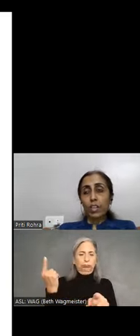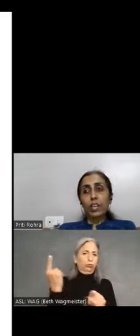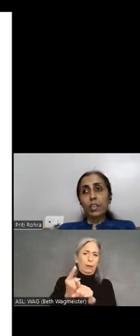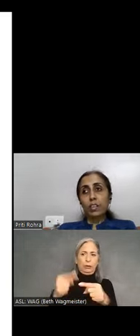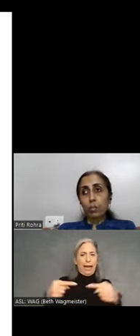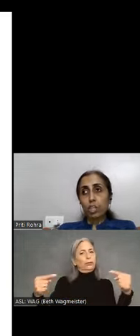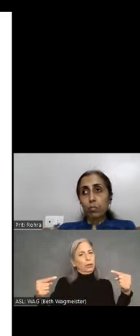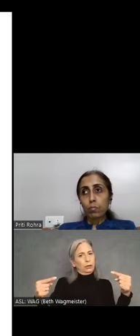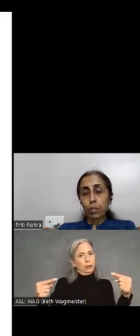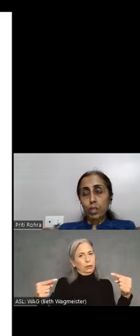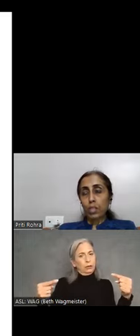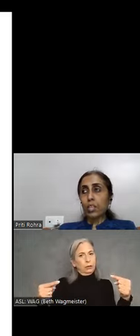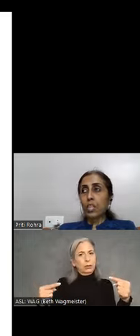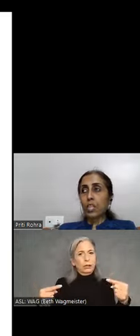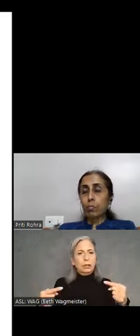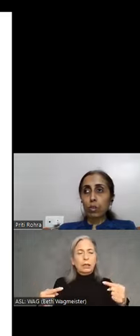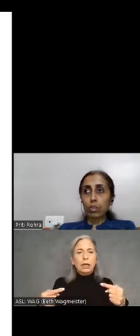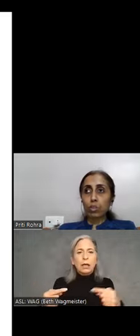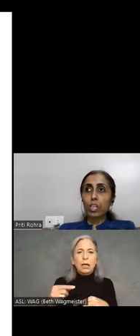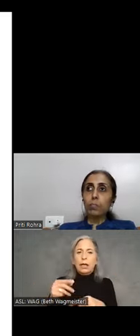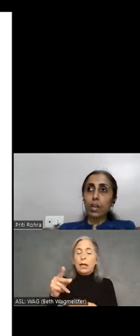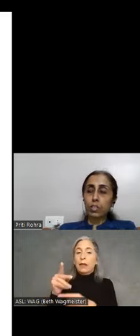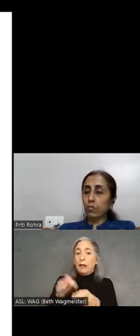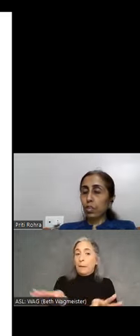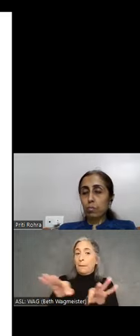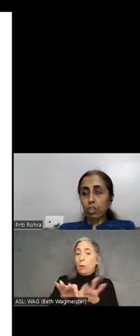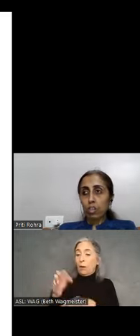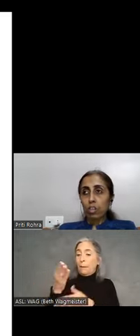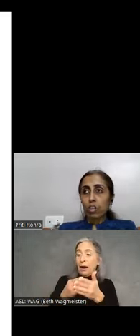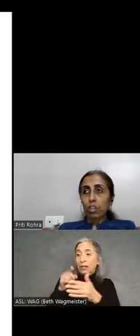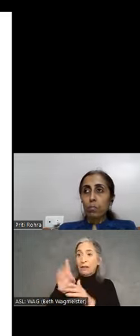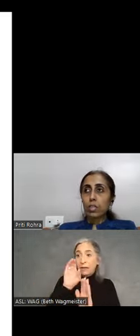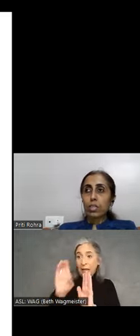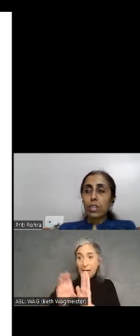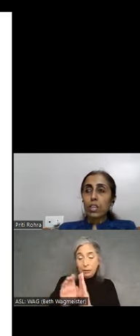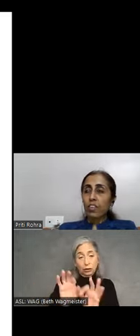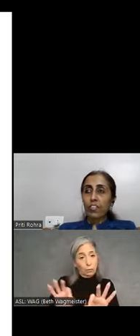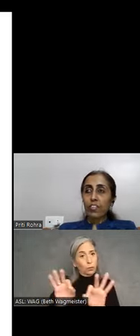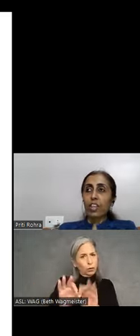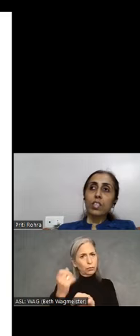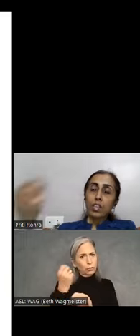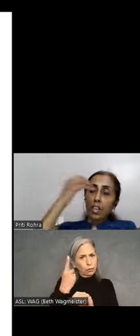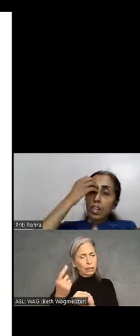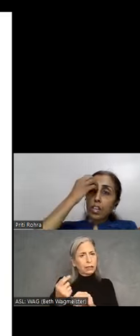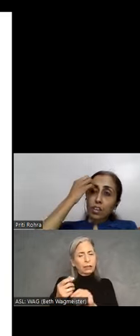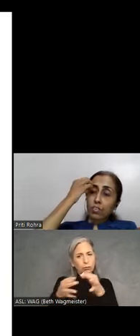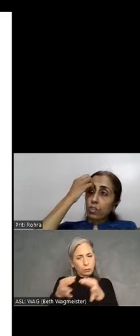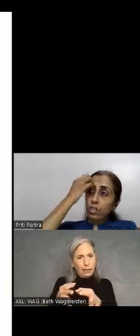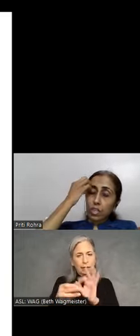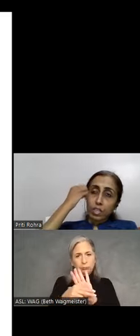entire image then the key components or key parts of the image. Because if there is lack of contrast